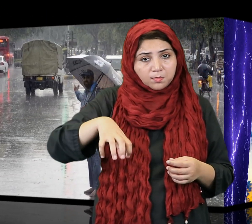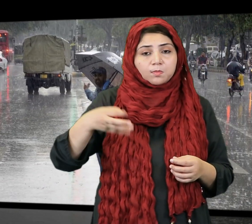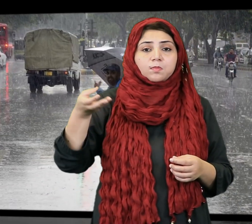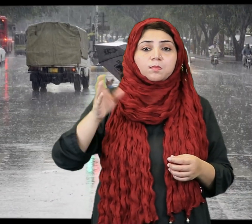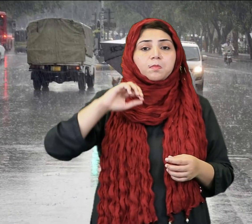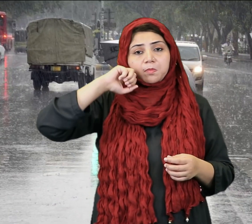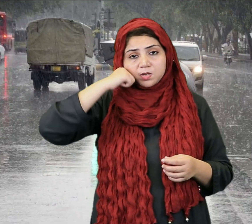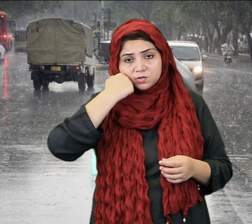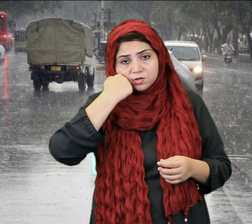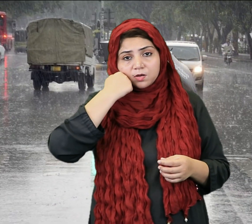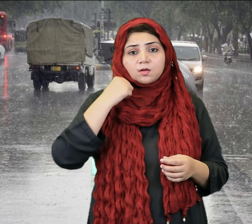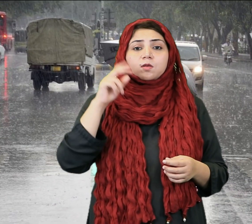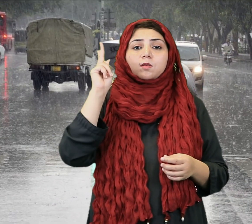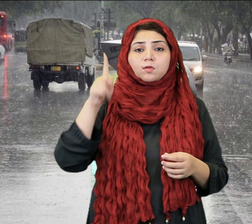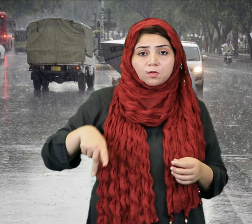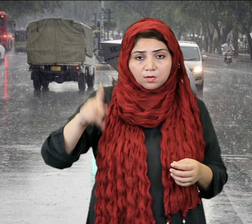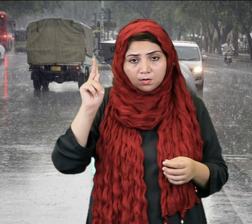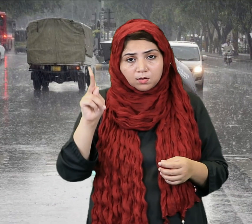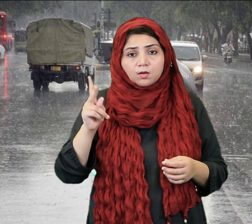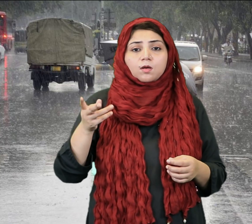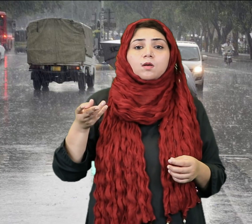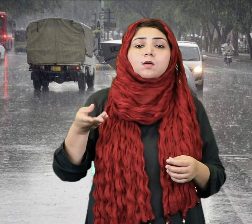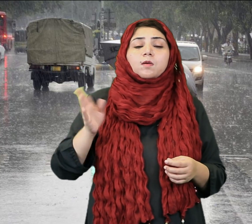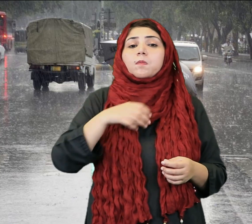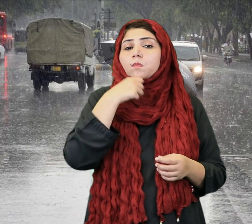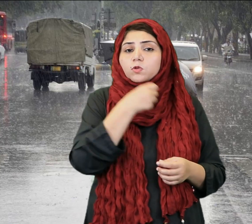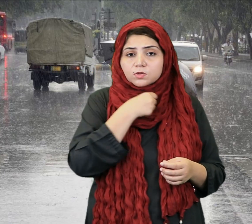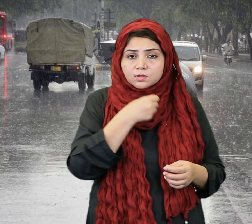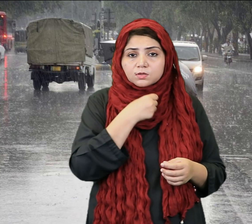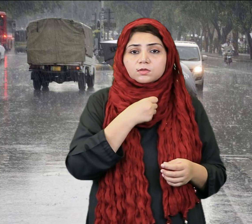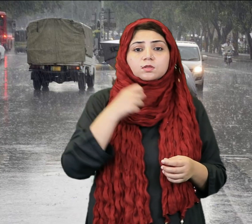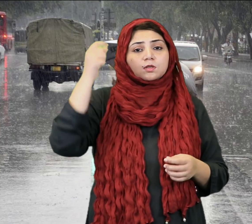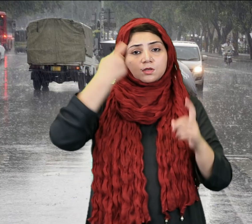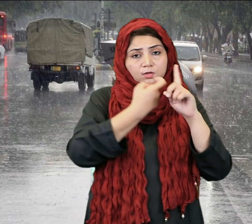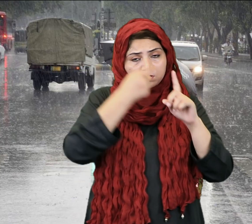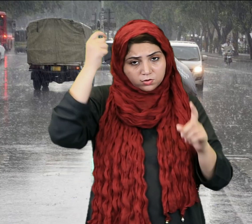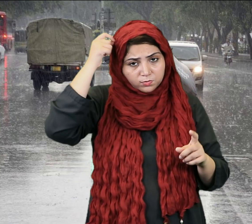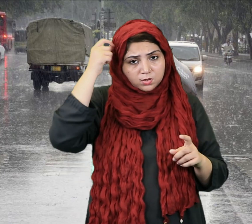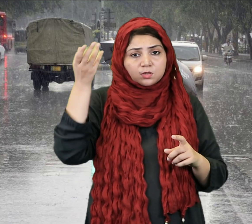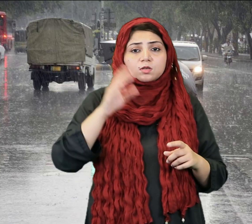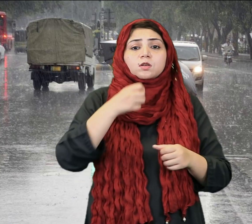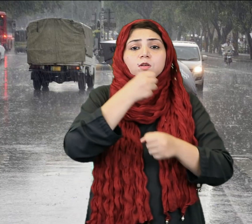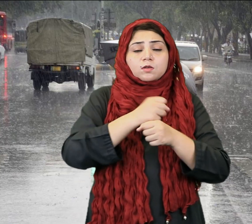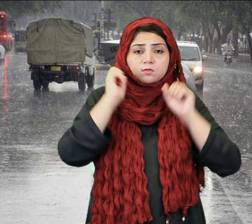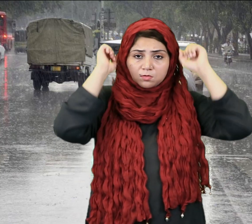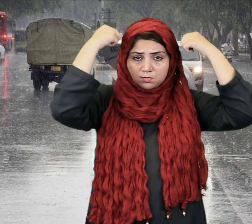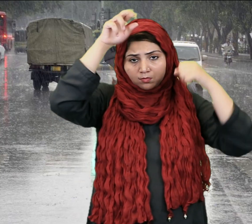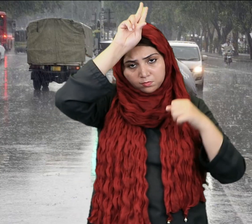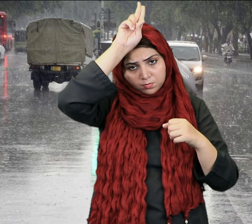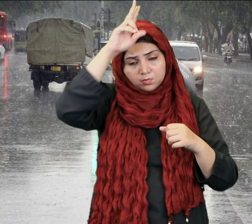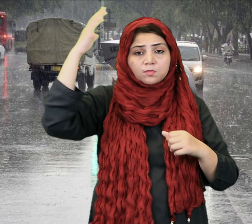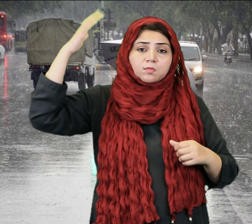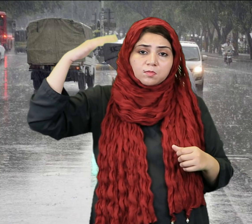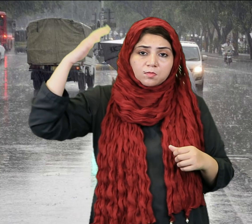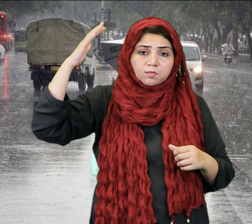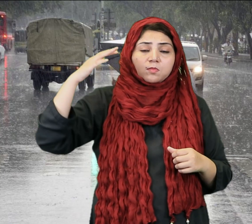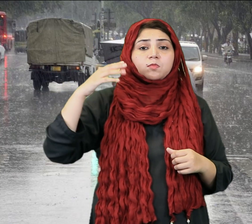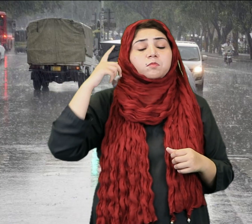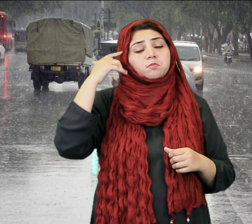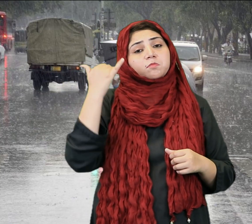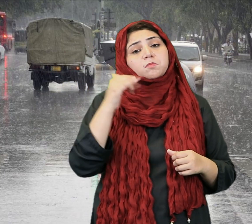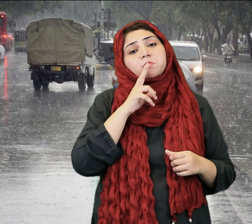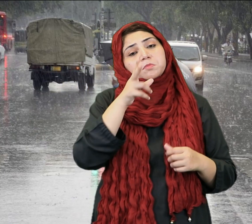There is also a possibility of rain in Islamabad, Punjab, Khyber Pakhtunkhwa, Balochistan, Kashmir, and Gilgit-Baltistan.